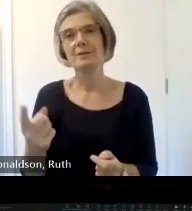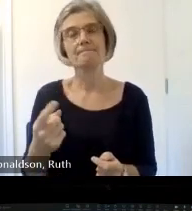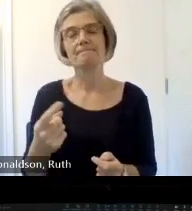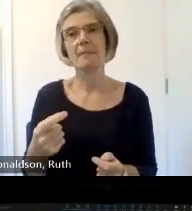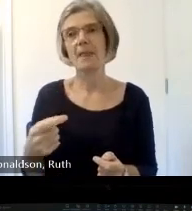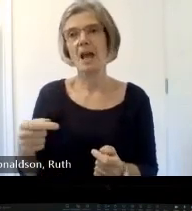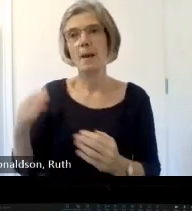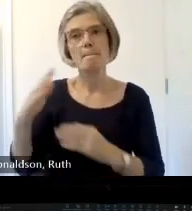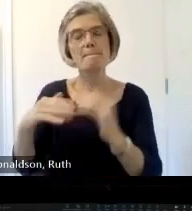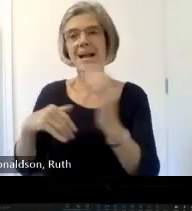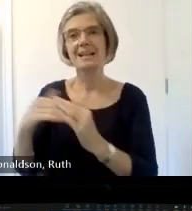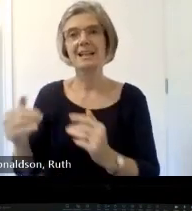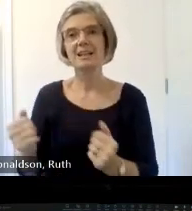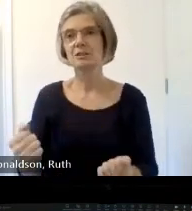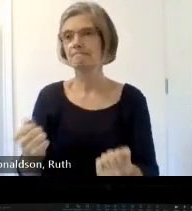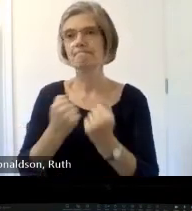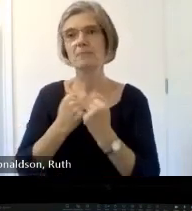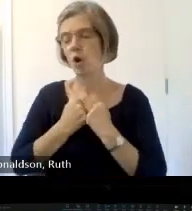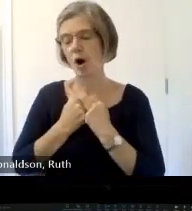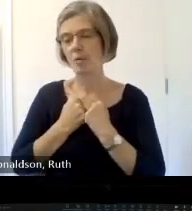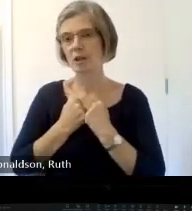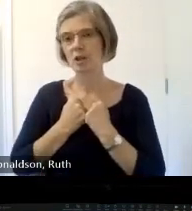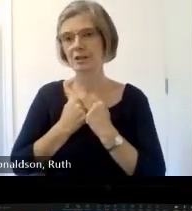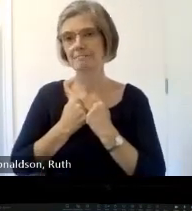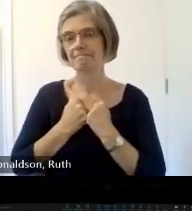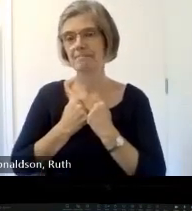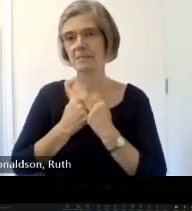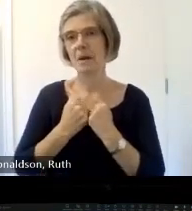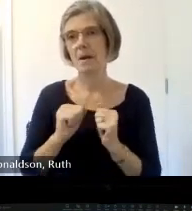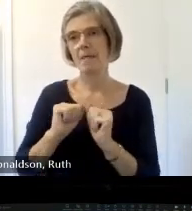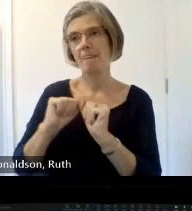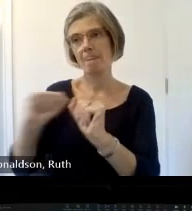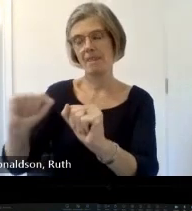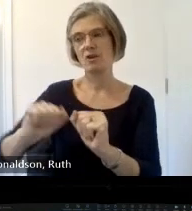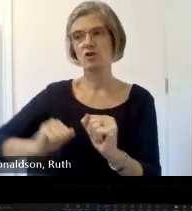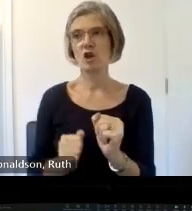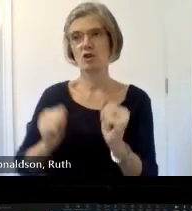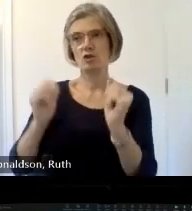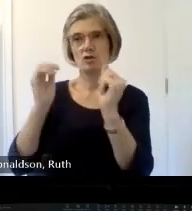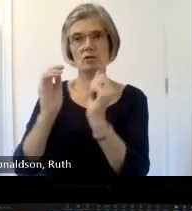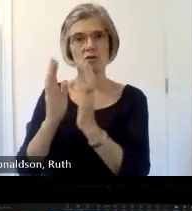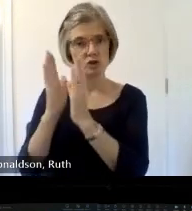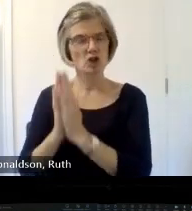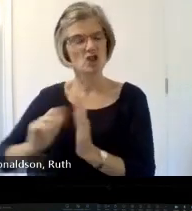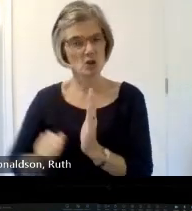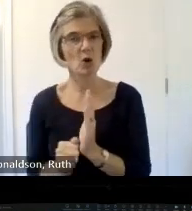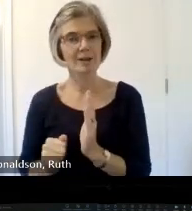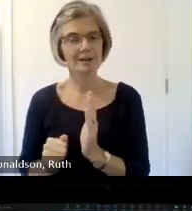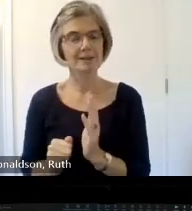what we encourage our Vol to do is talk you must in Rems that every item you turn the church upside